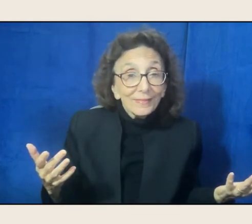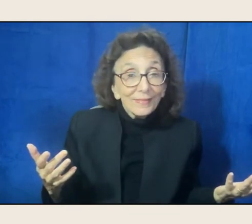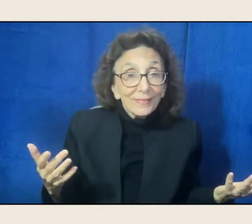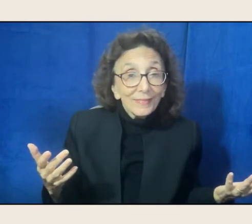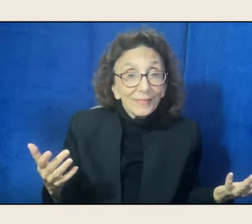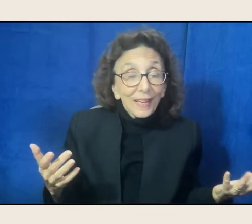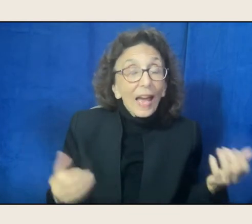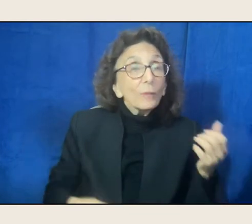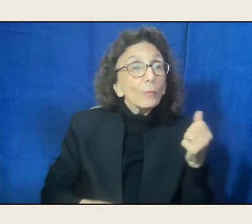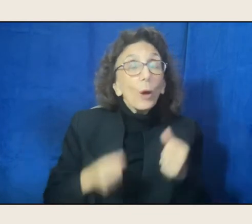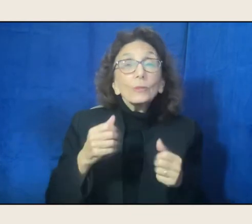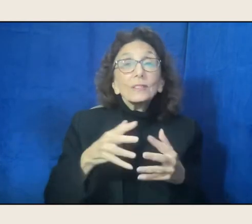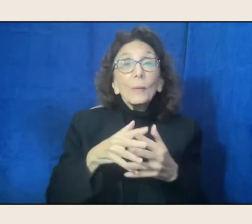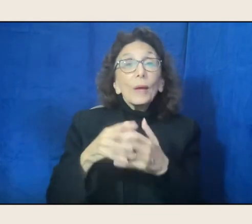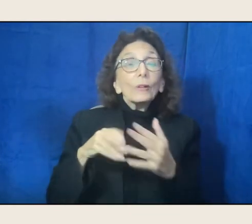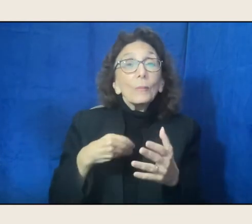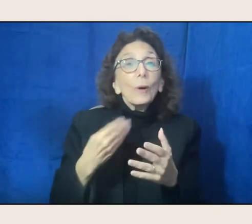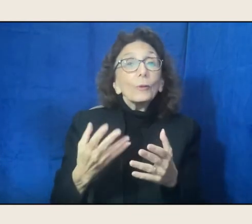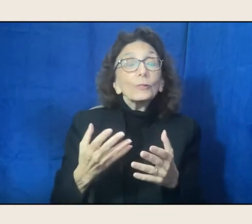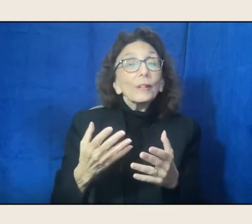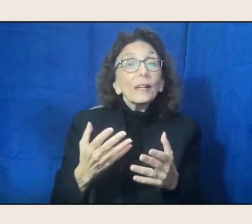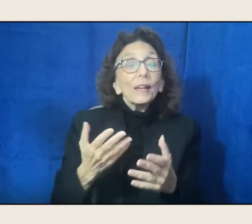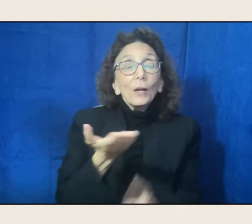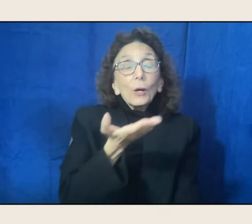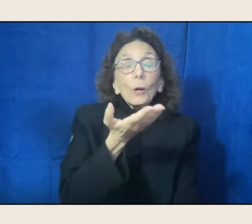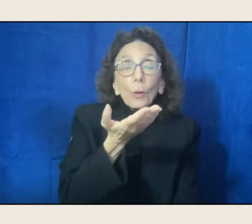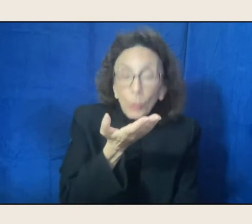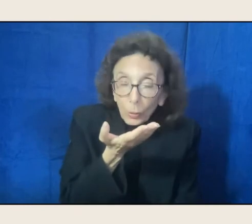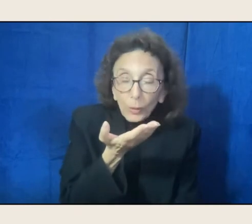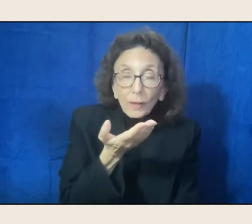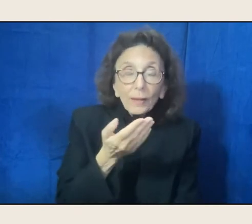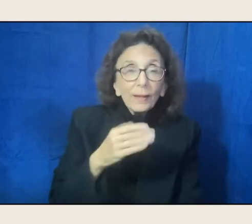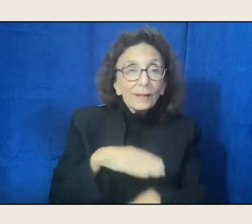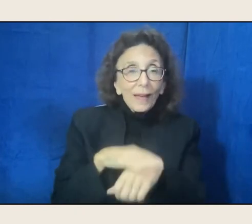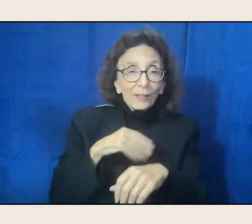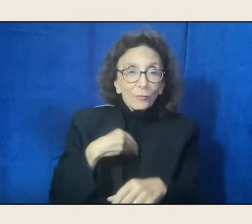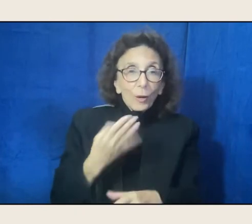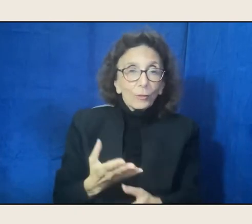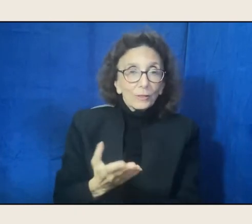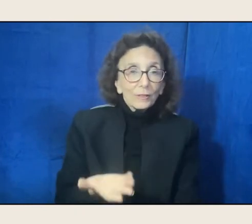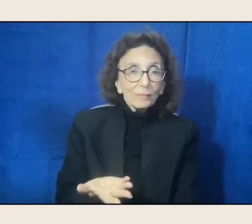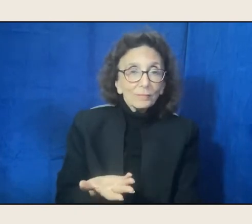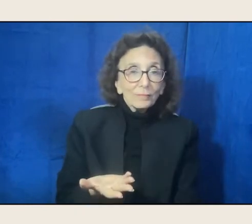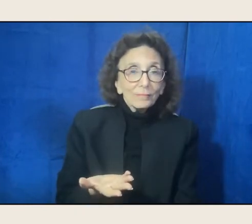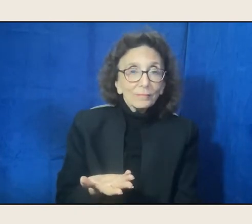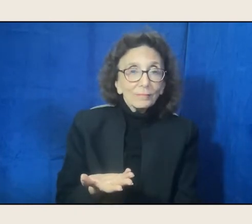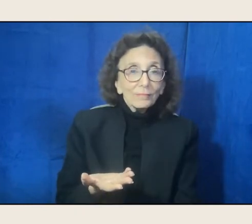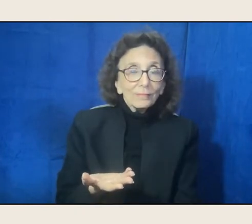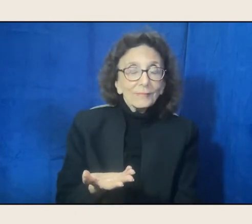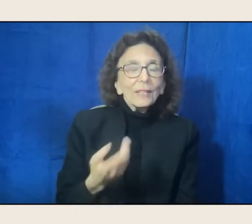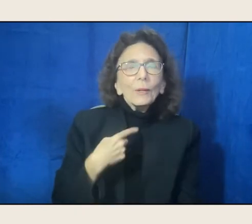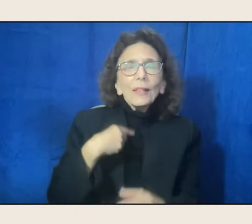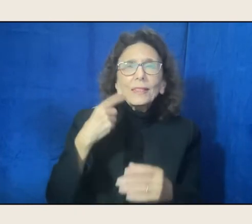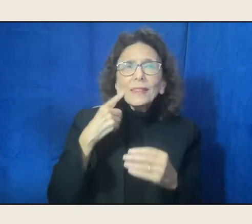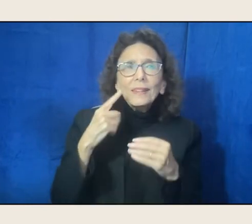where there are no Native poets. Thinking about when just maybe one black man